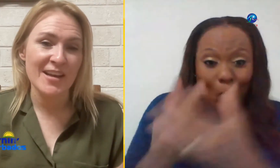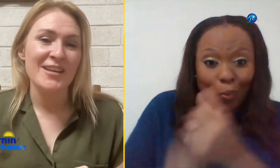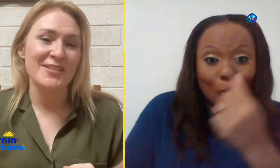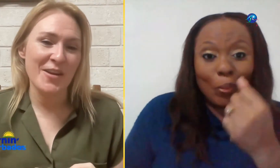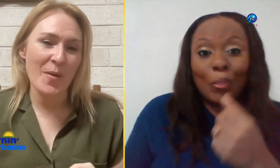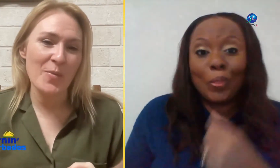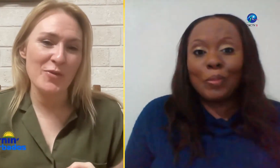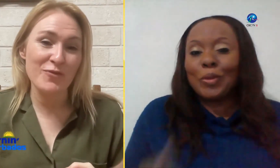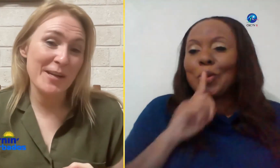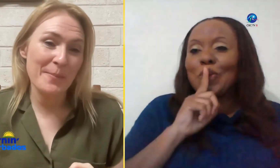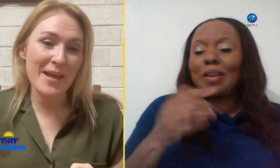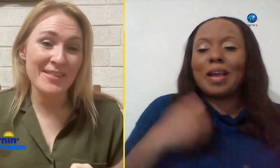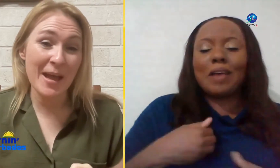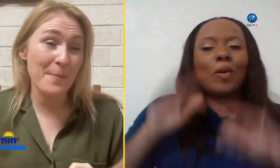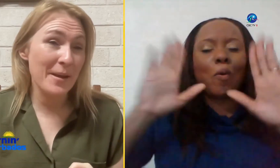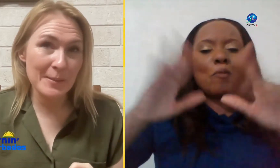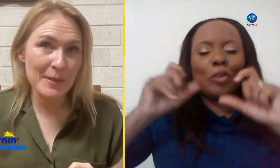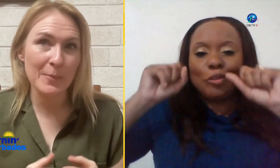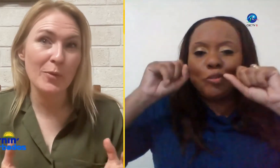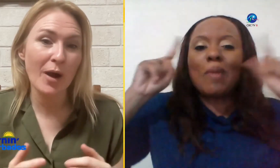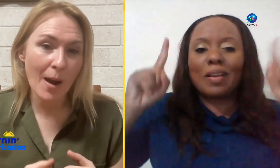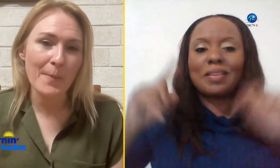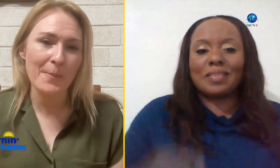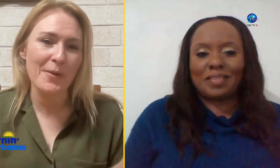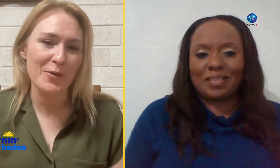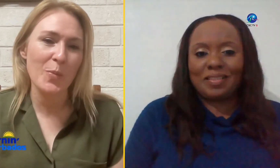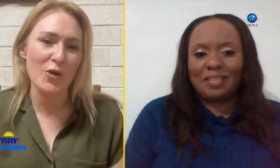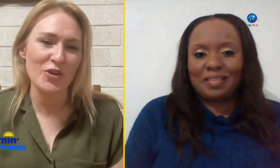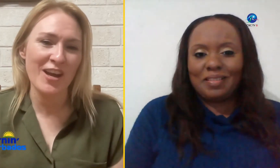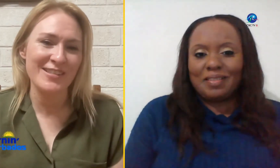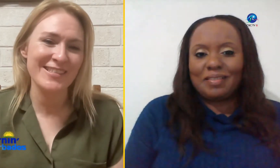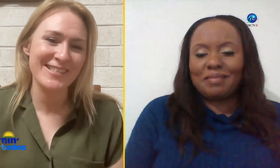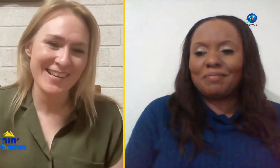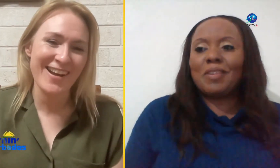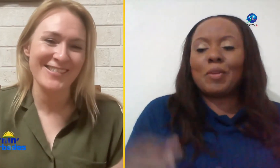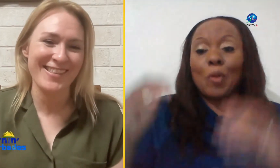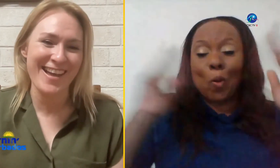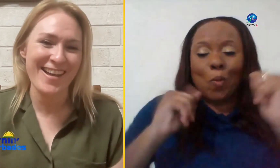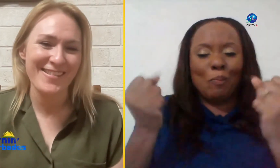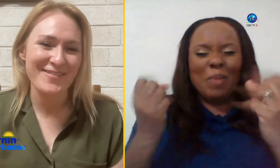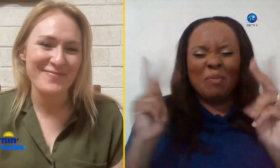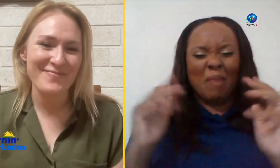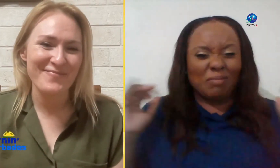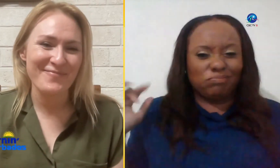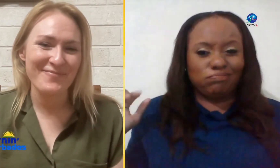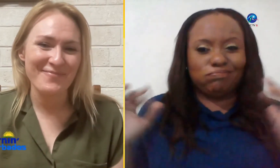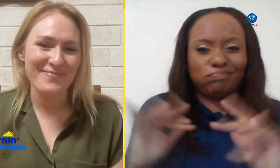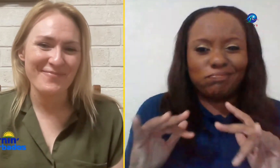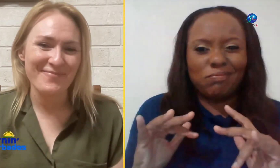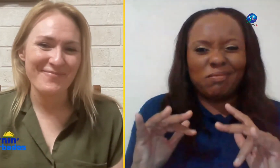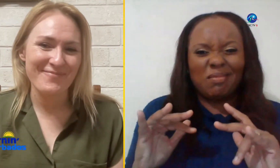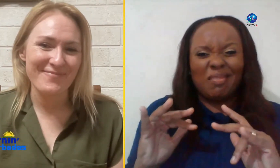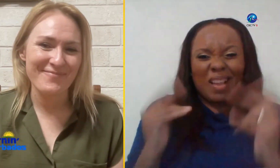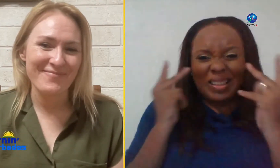though I would recommend that many people come to Rochester and day out there sorry it's either